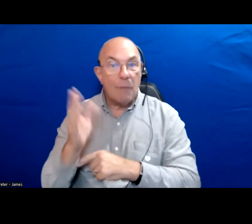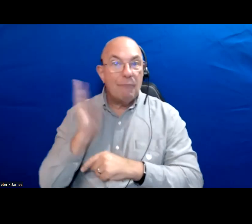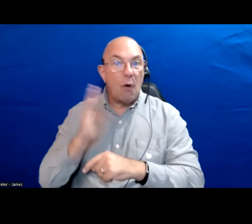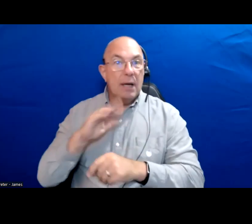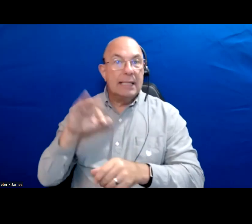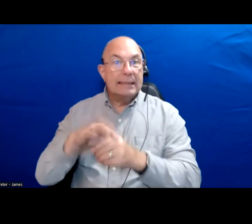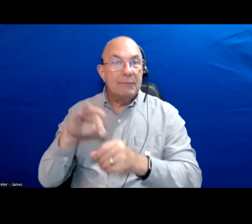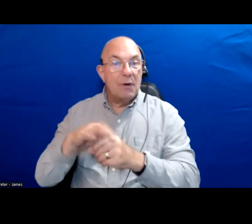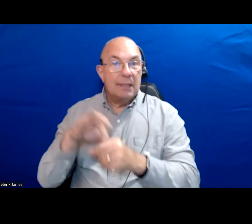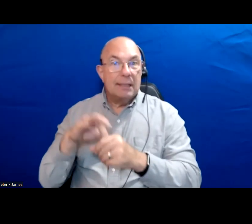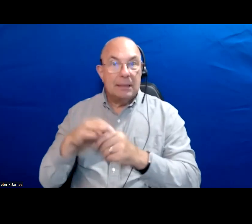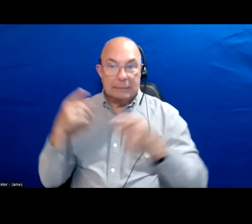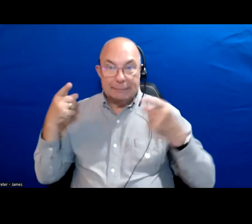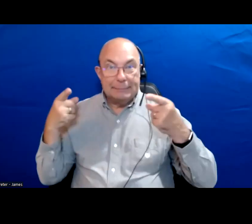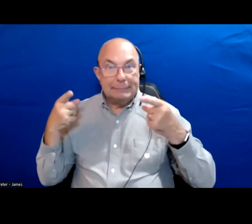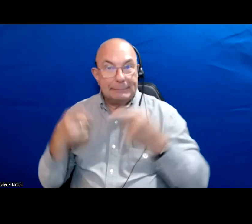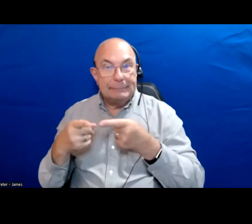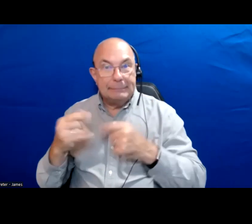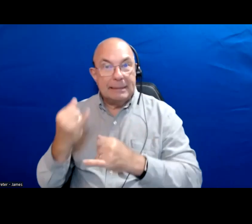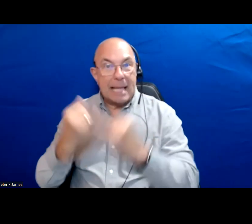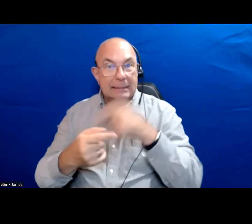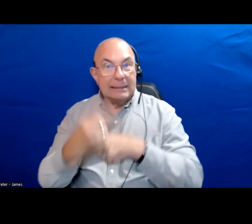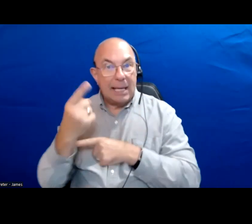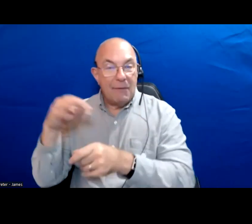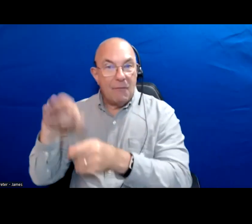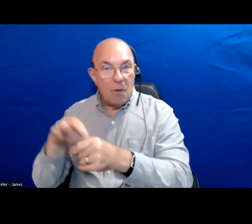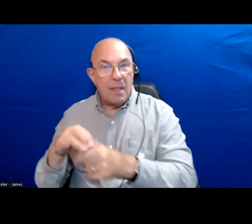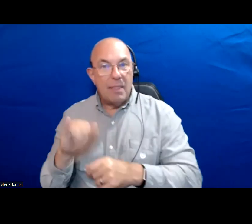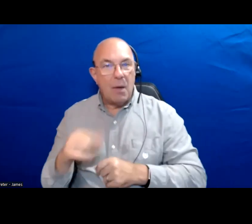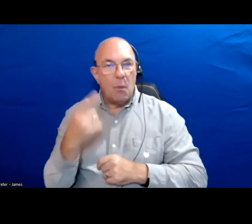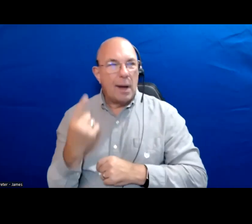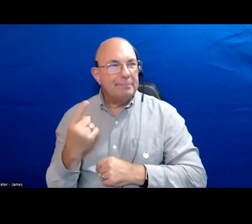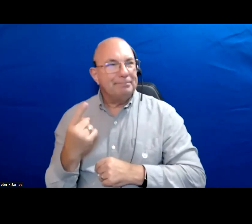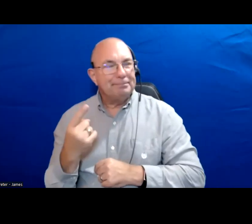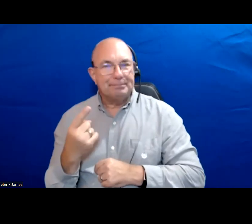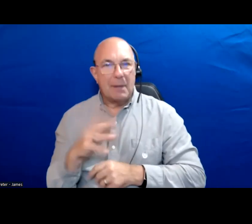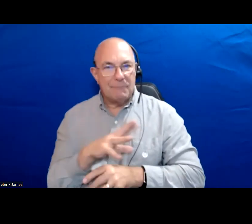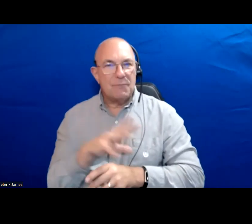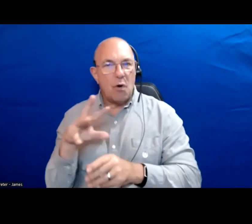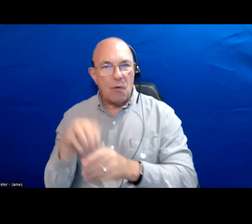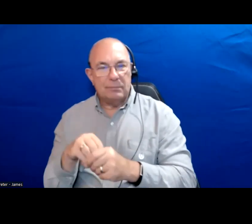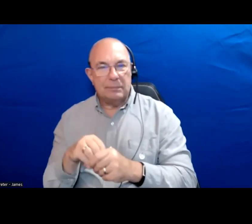up to the final day of voting is just one part of participating in the civic life and